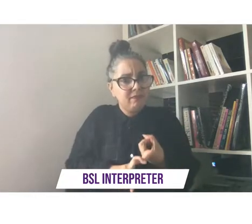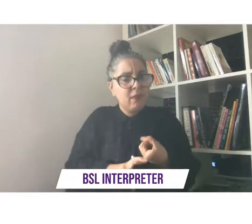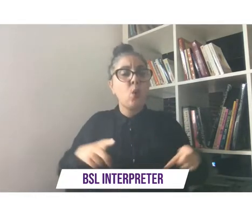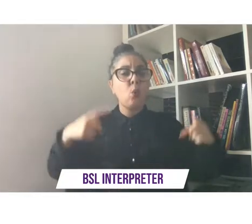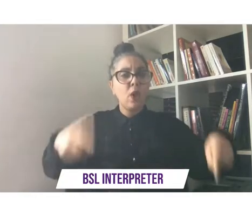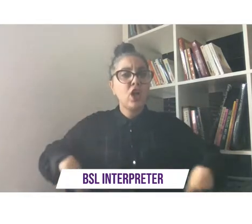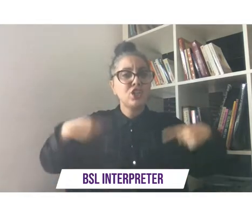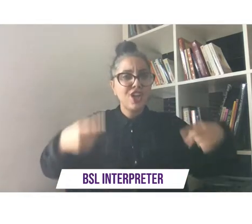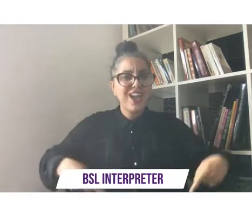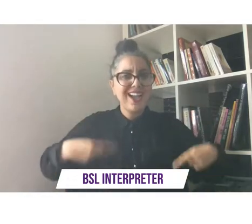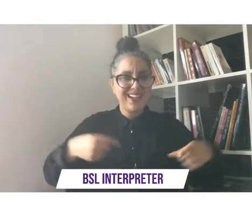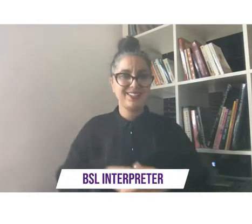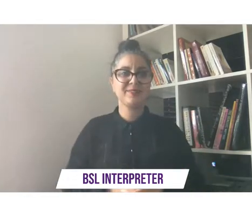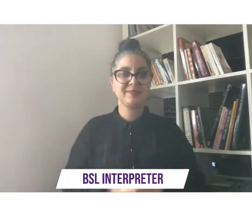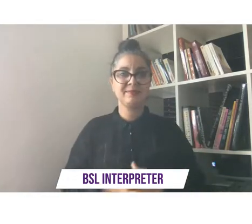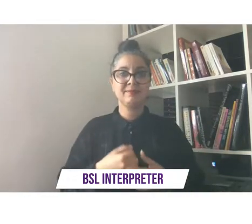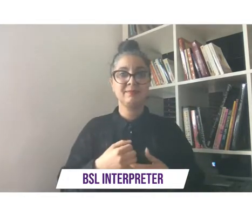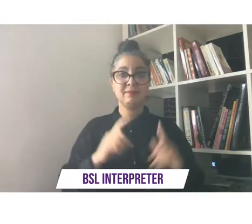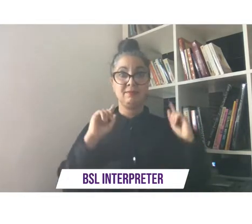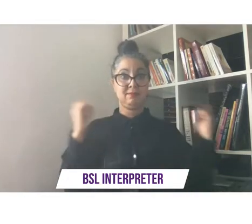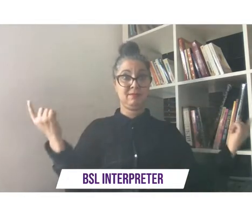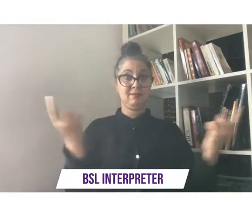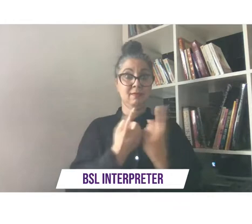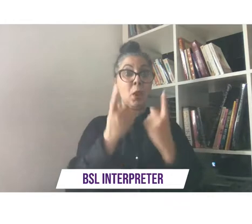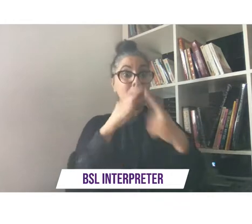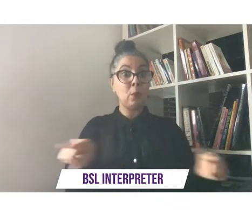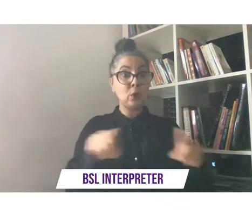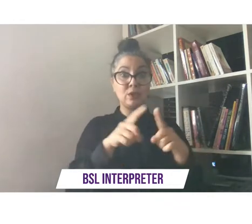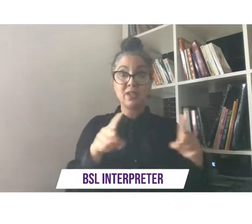my studio is all behind me here and i don't know how half of it works